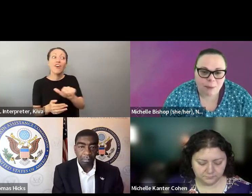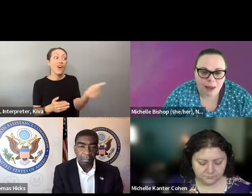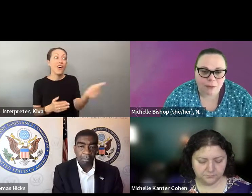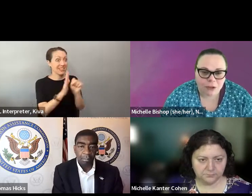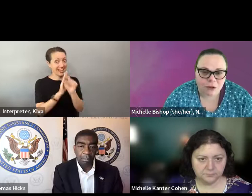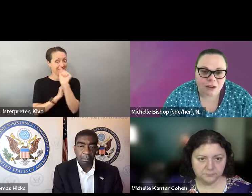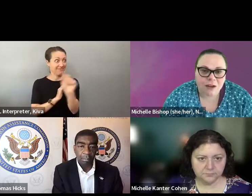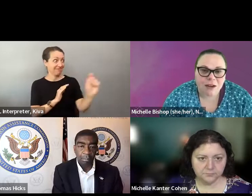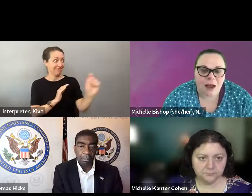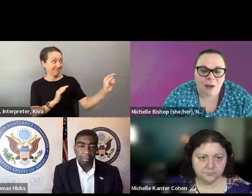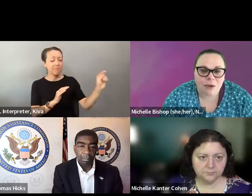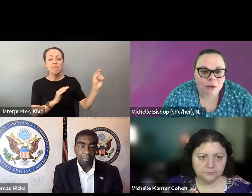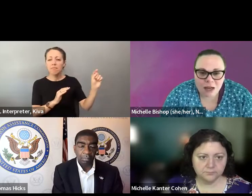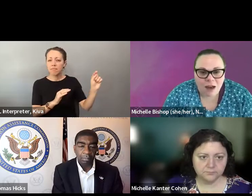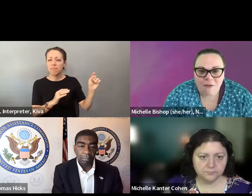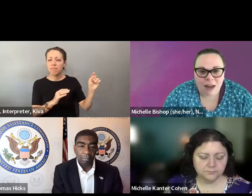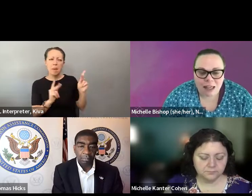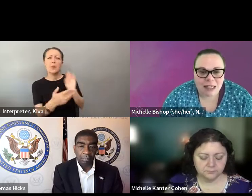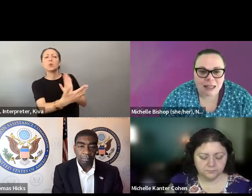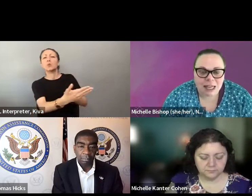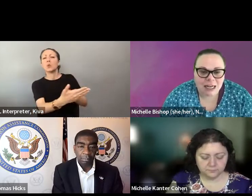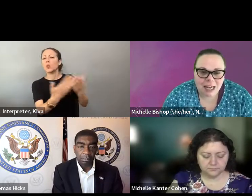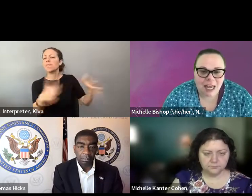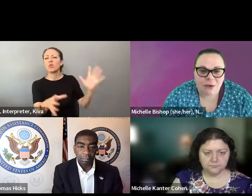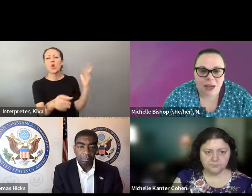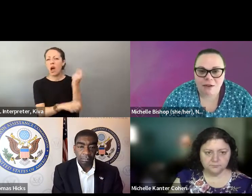it's inaccessible and a violation of federal law. And that's been litigated in those states and those states have